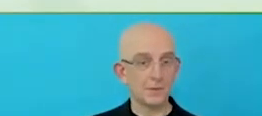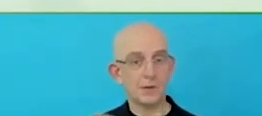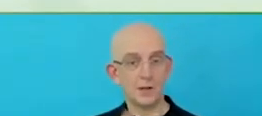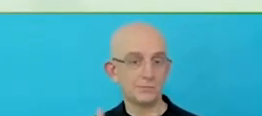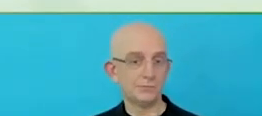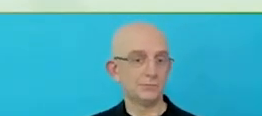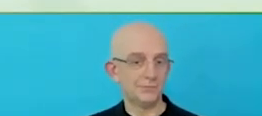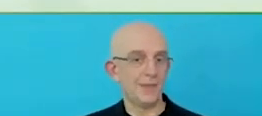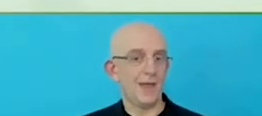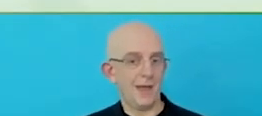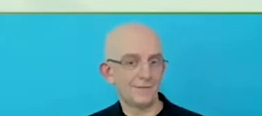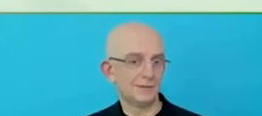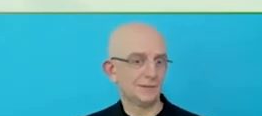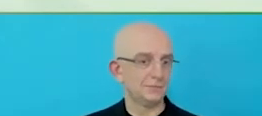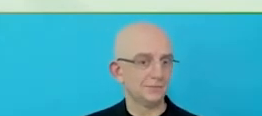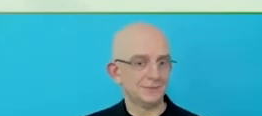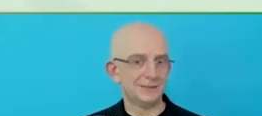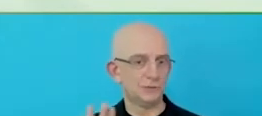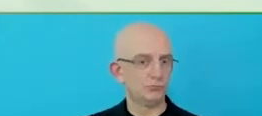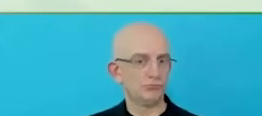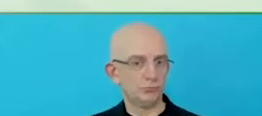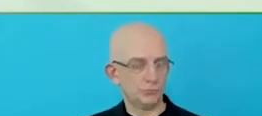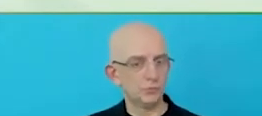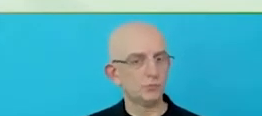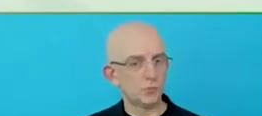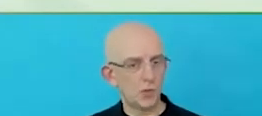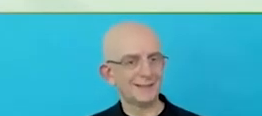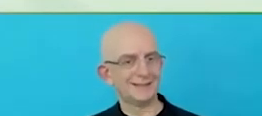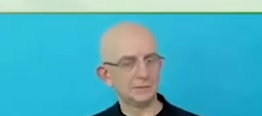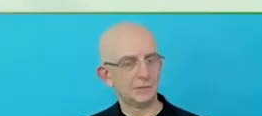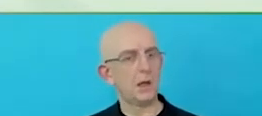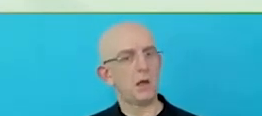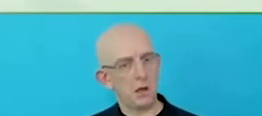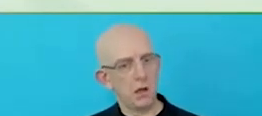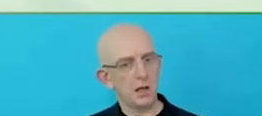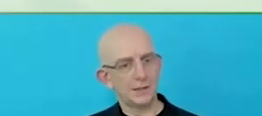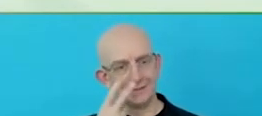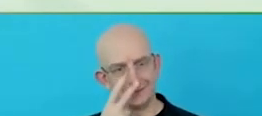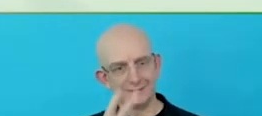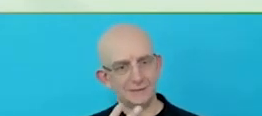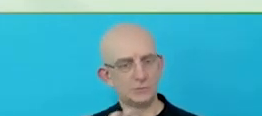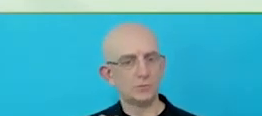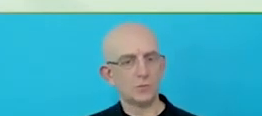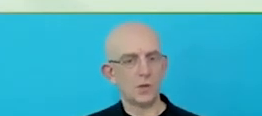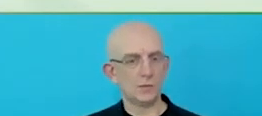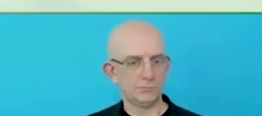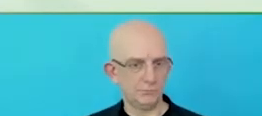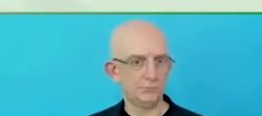customers have an equal and accessible experience when they come to visit us.